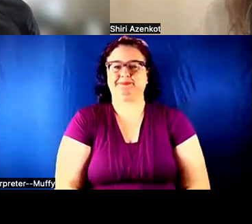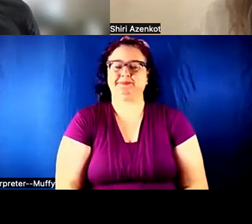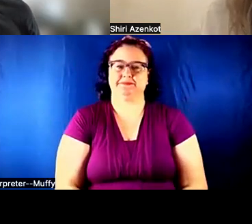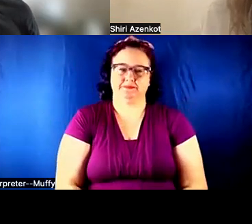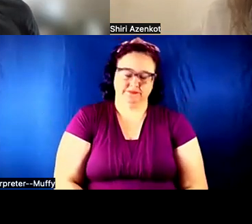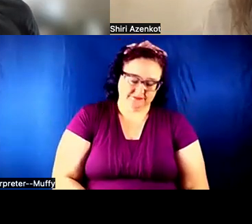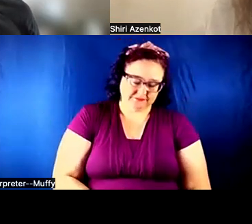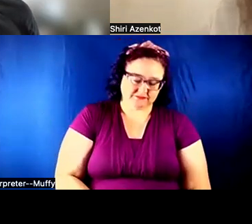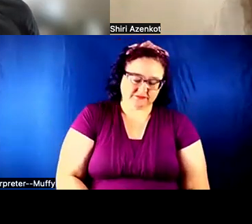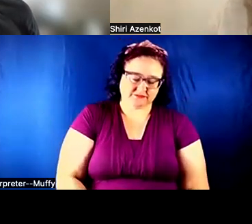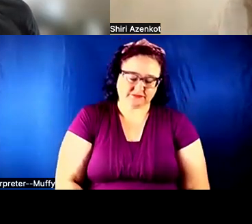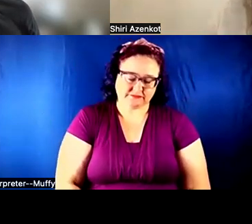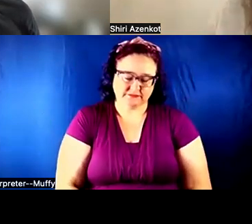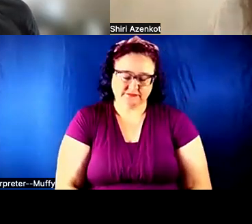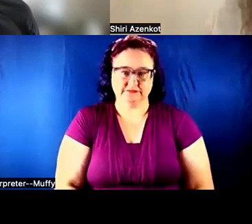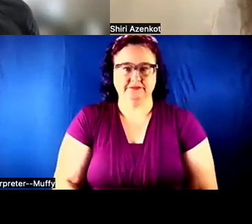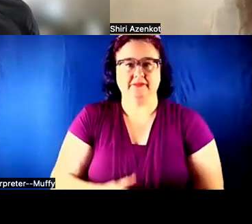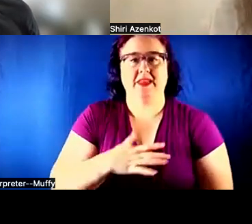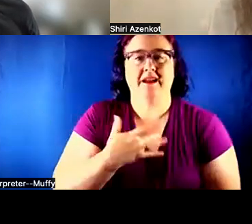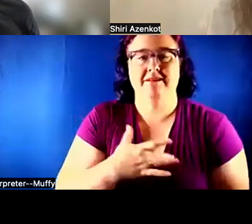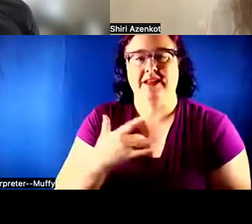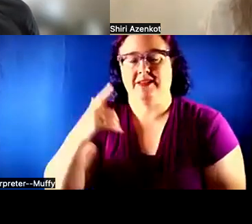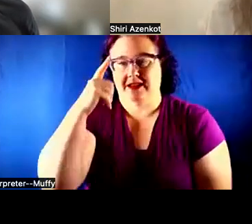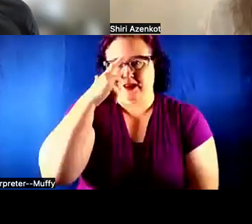I FEEL LIKE BECAUSE I AM A NEWBIE, I DON'T HAVE MUCH TO OFFER.